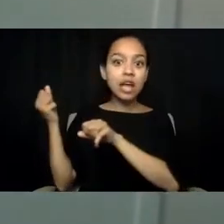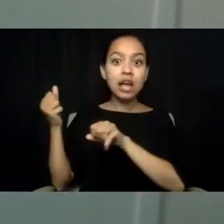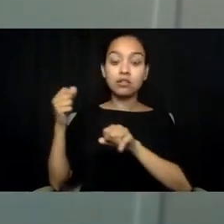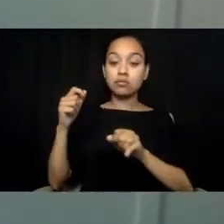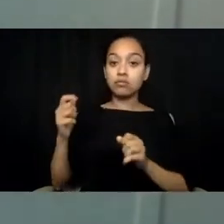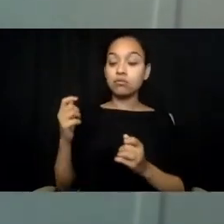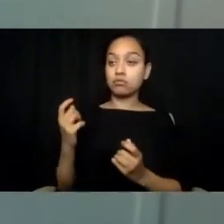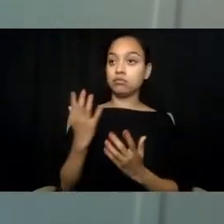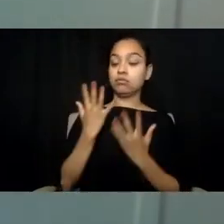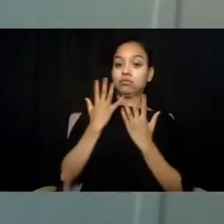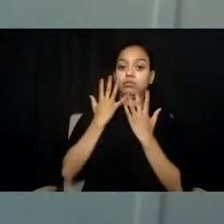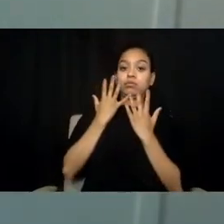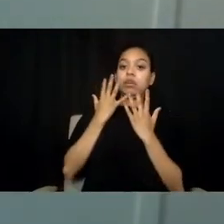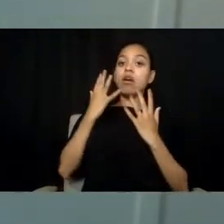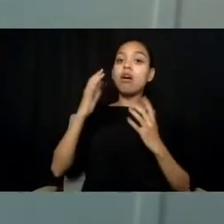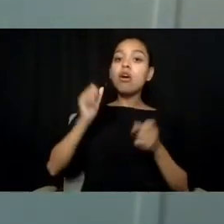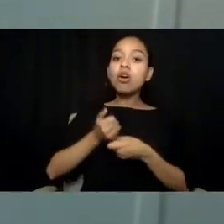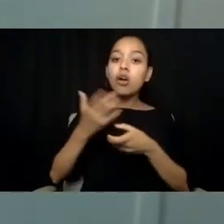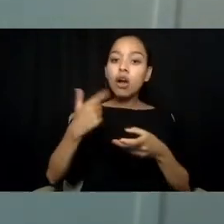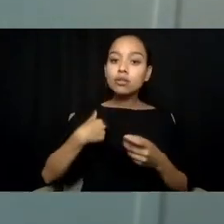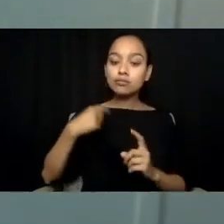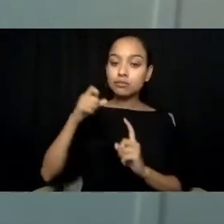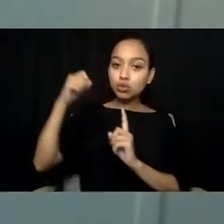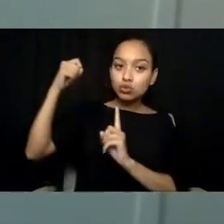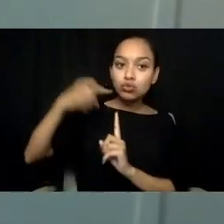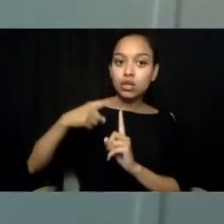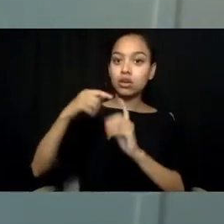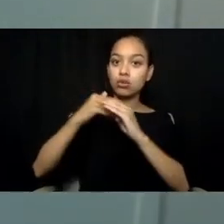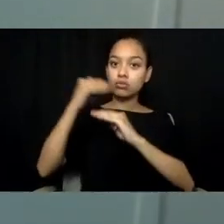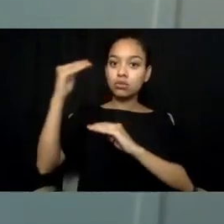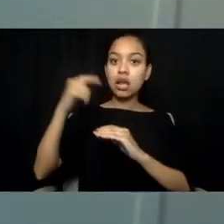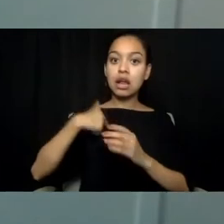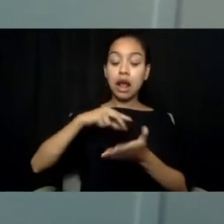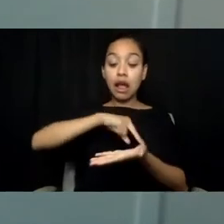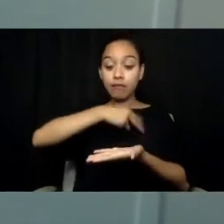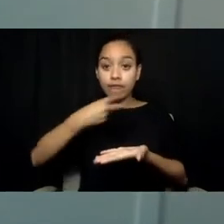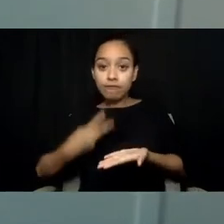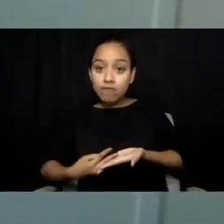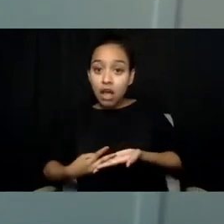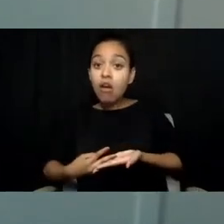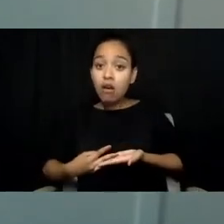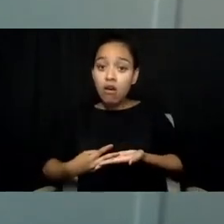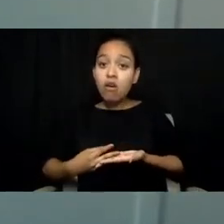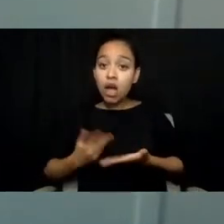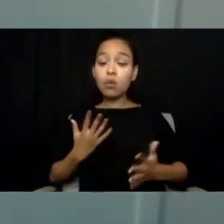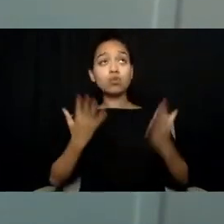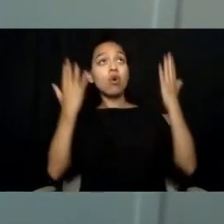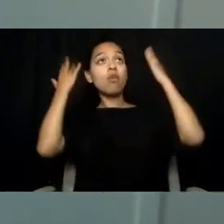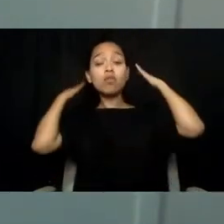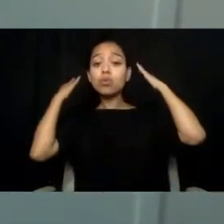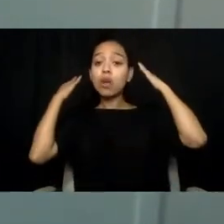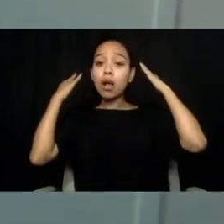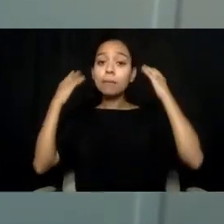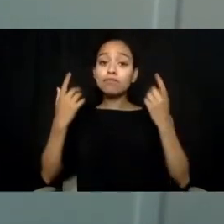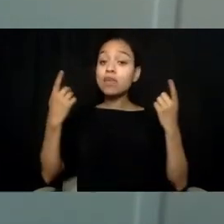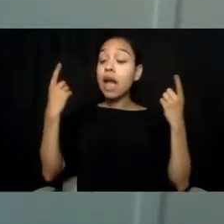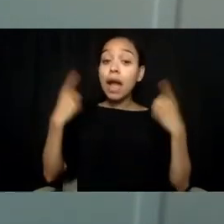and I collapsed to the ground overwhelmed by them. And then suddenly, a heavy hand landed on my shoulder.